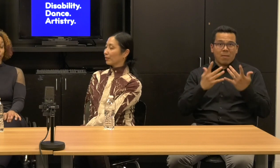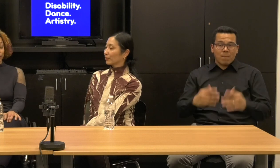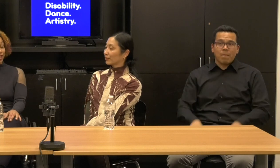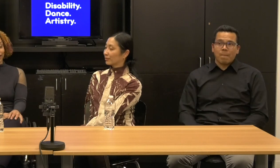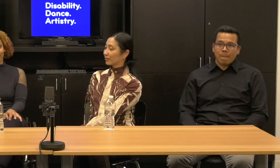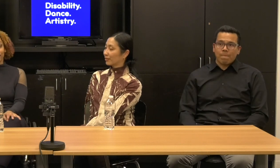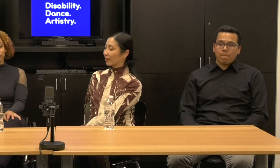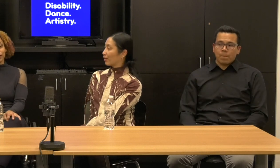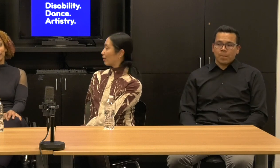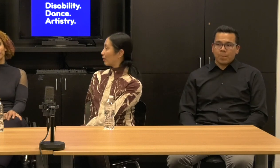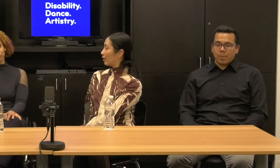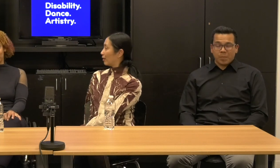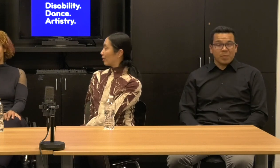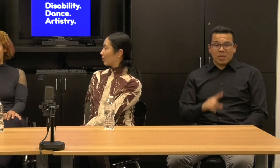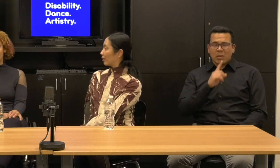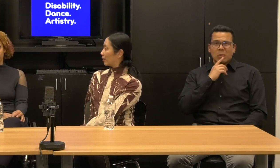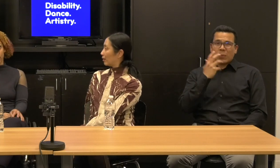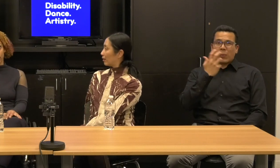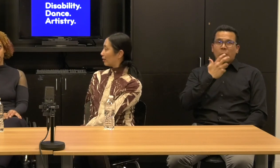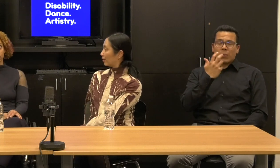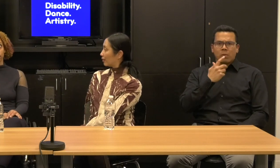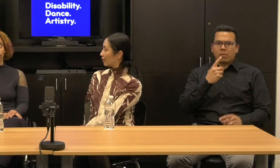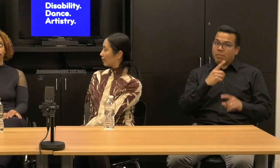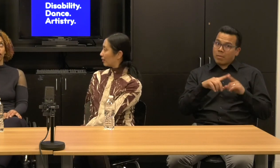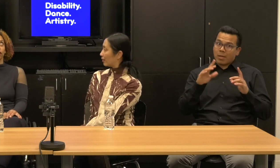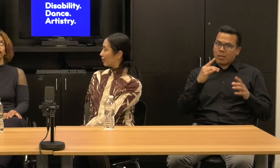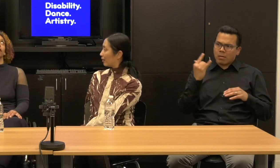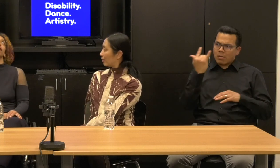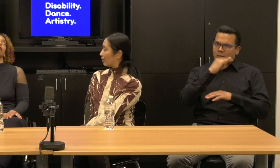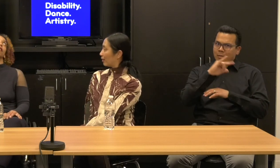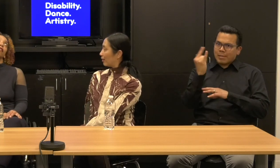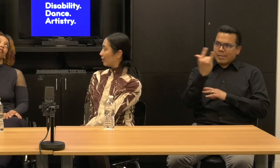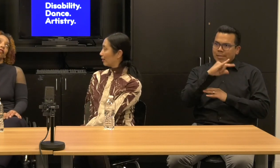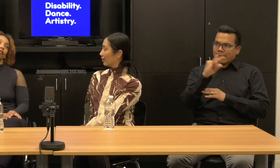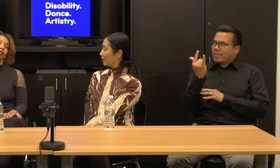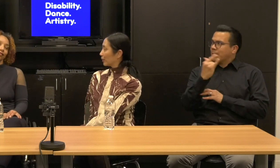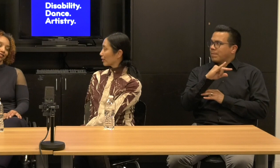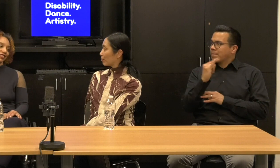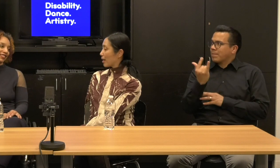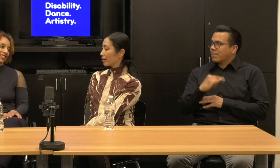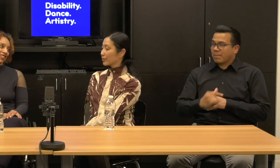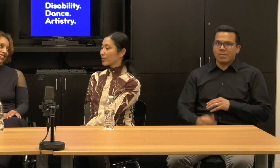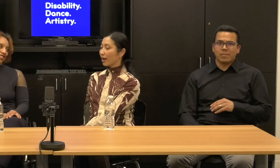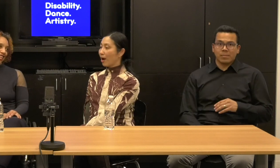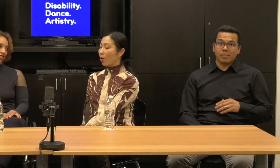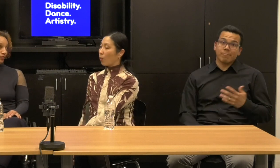It was unreal but the airfairs. (Alice rolls her eyes.)